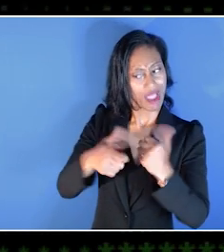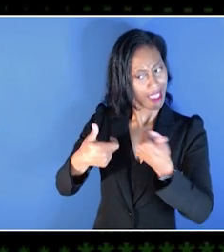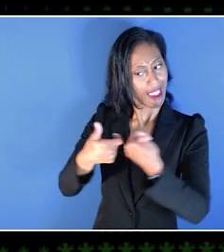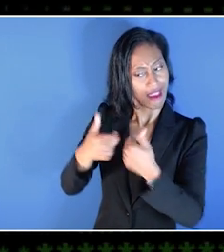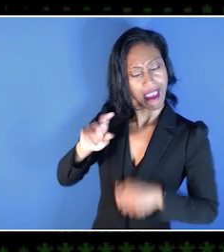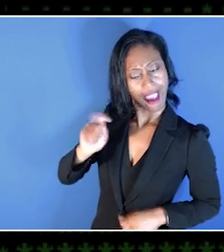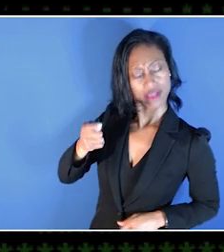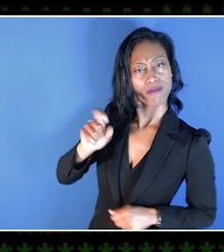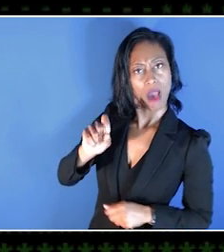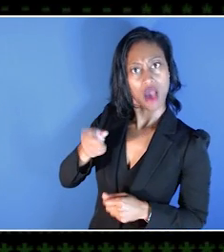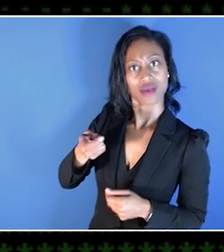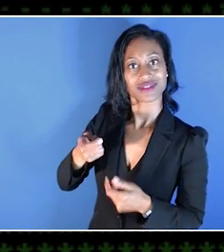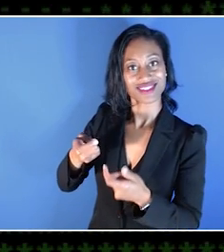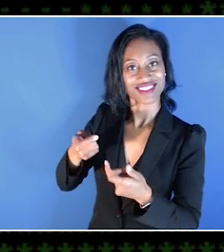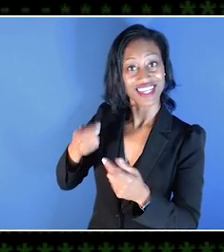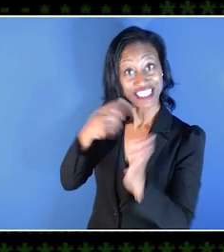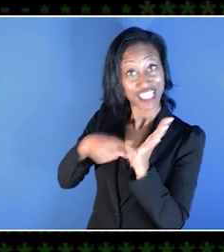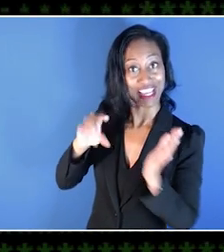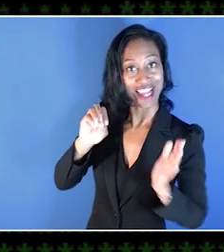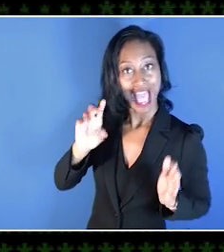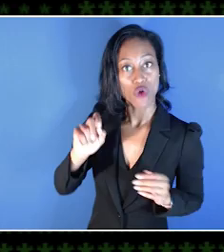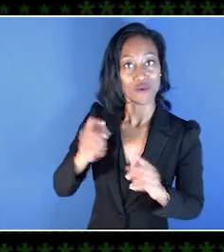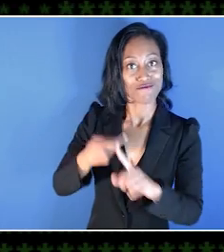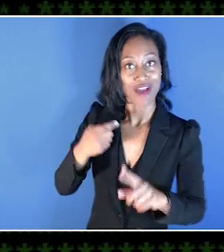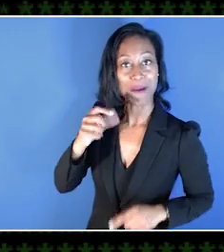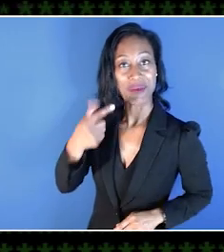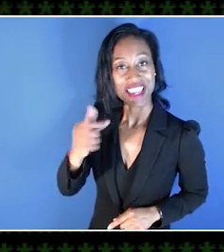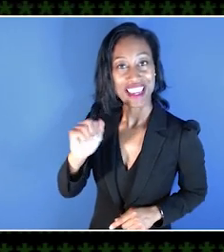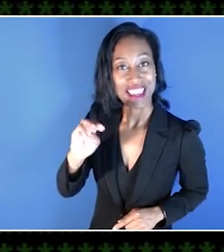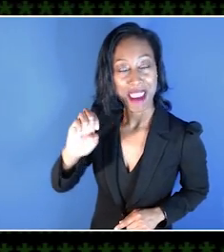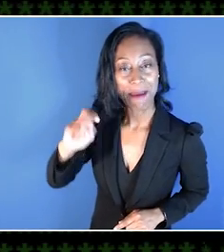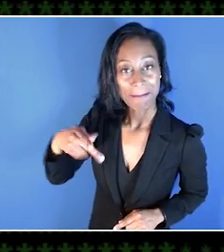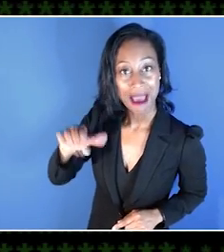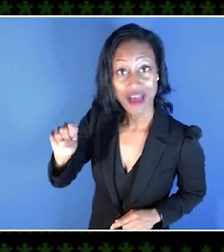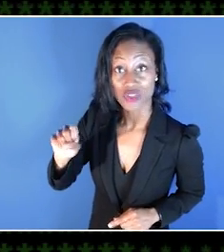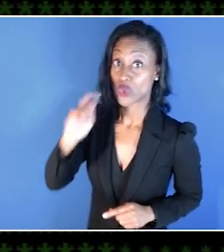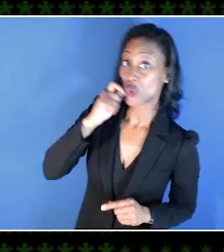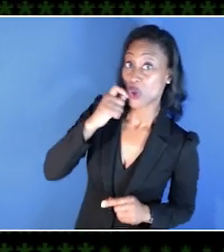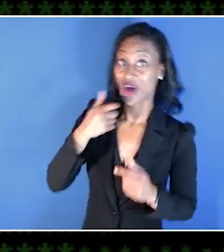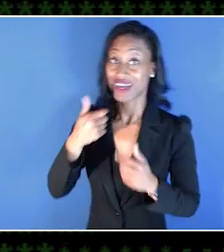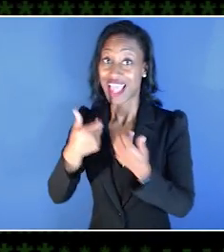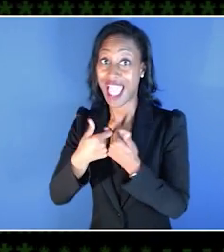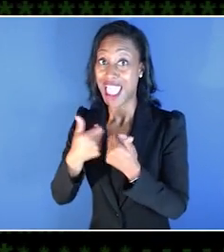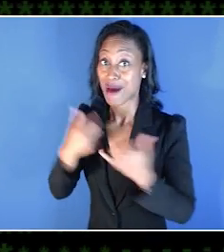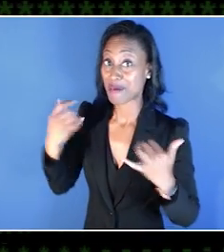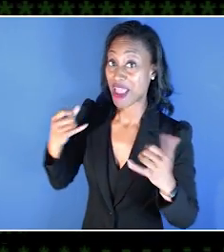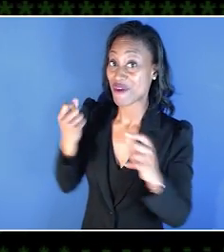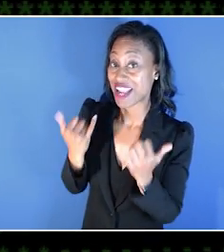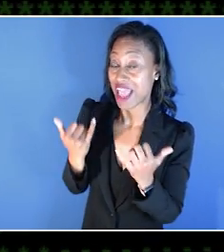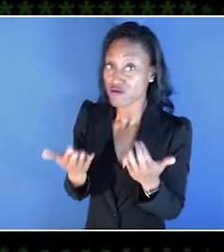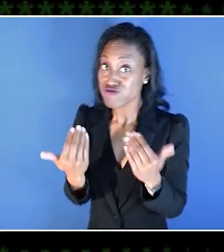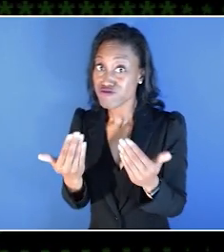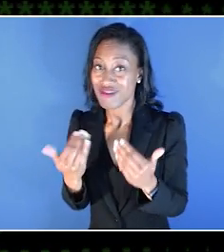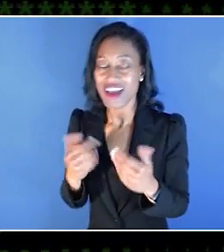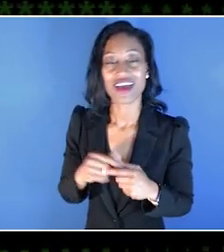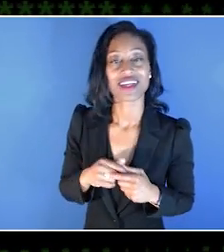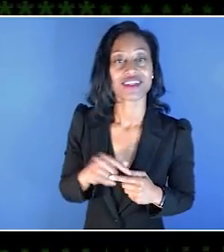And, "Hey, check out this cool game that released on Game Pass." "Hey, check out this cool game that I'm playing at the moment." But it's also about in the community,